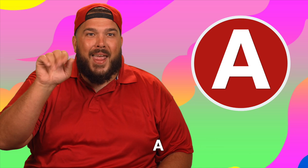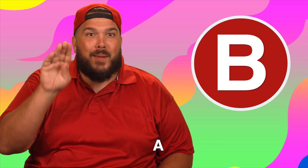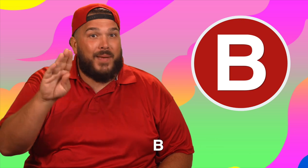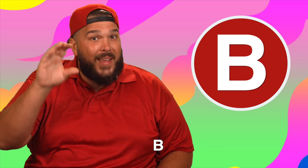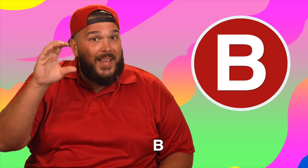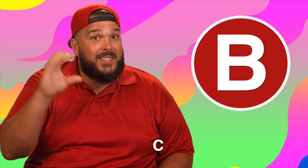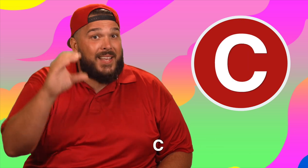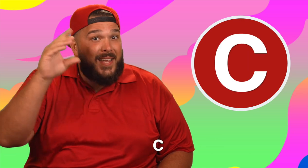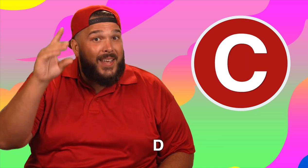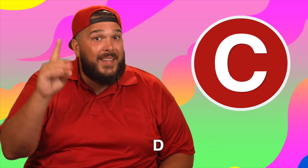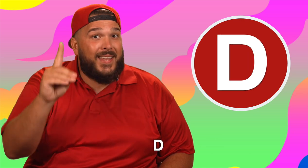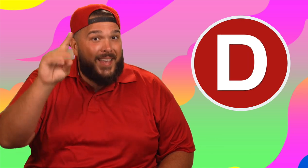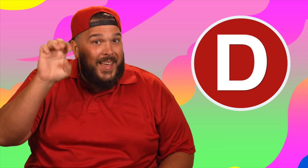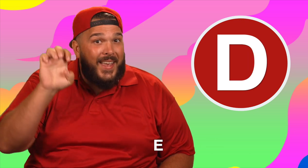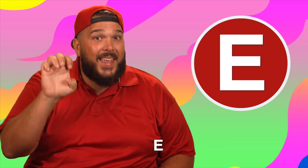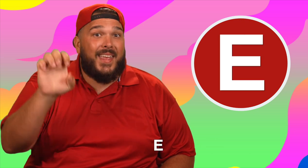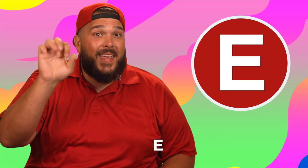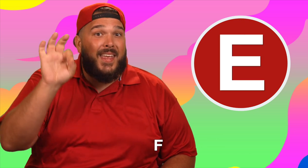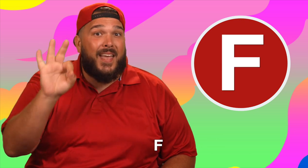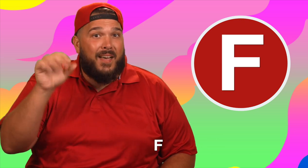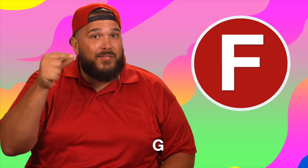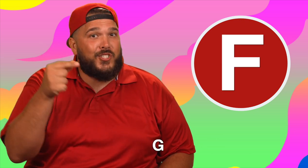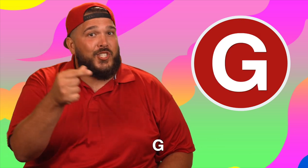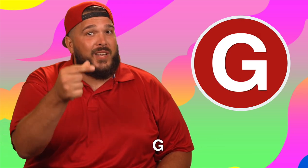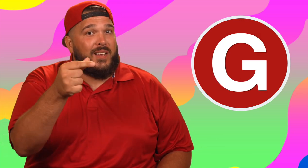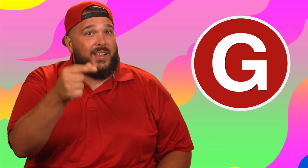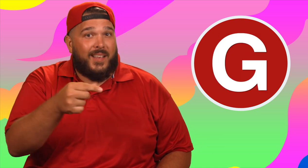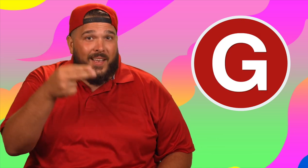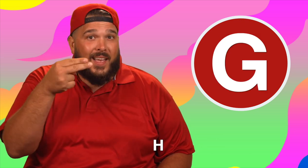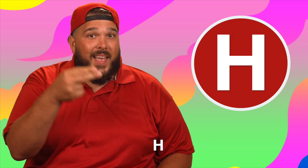A, B, C, D, E, F, G